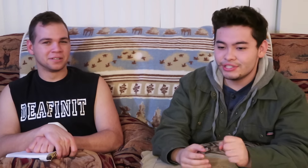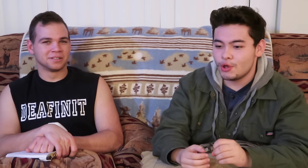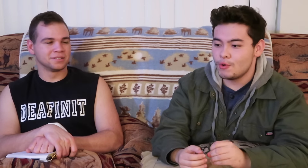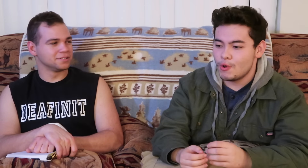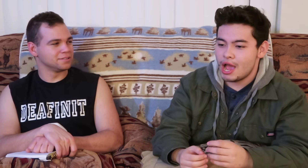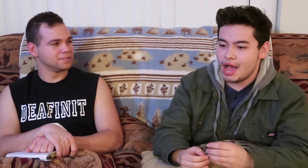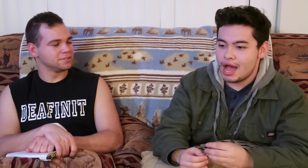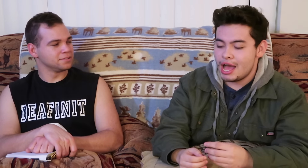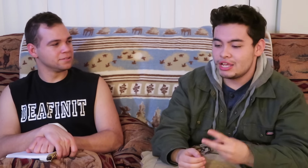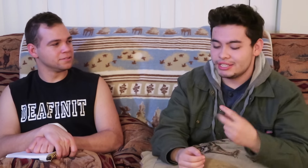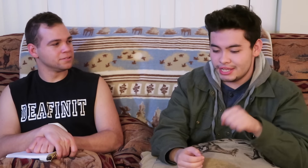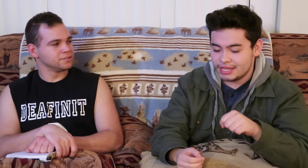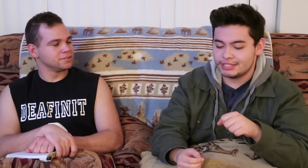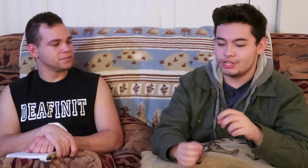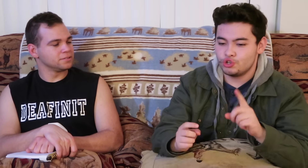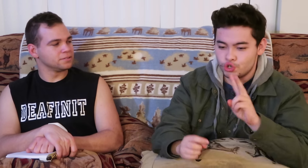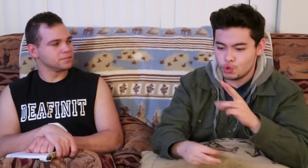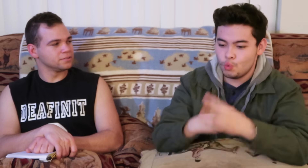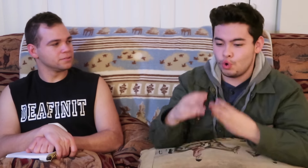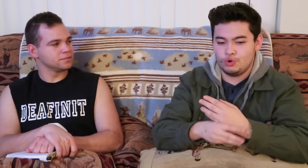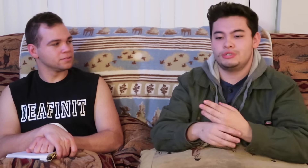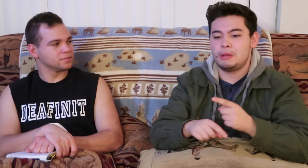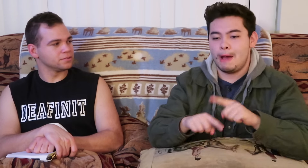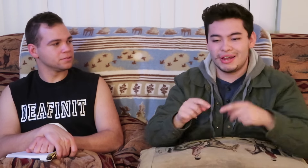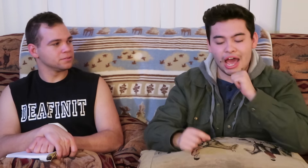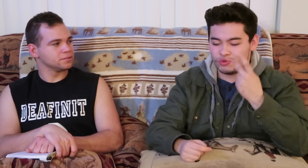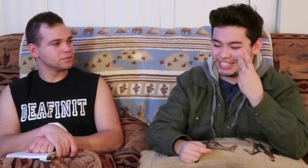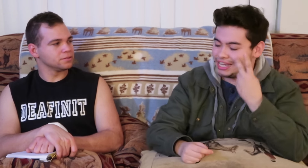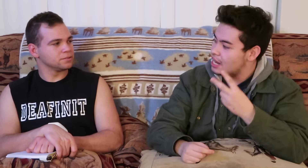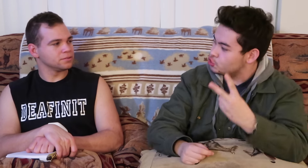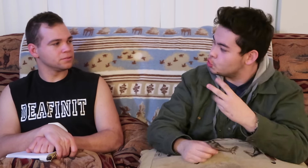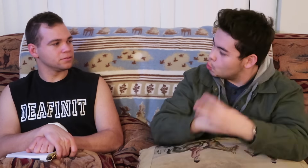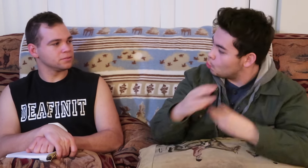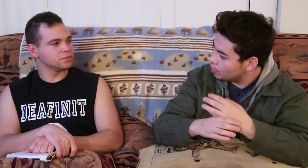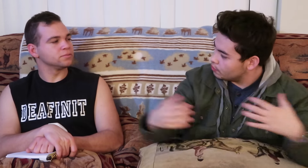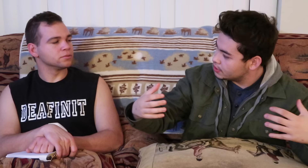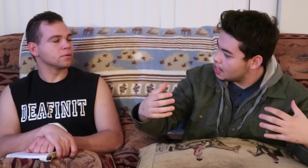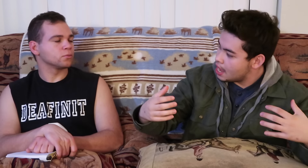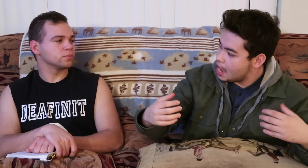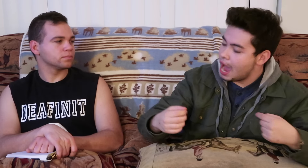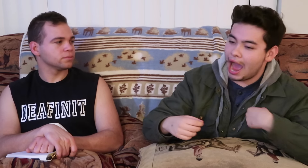so.. yes, two worlds but i don't see it as two worlds